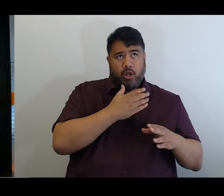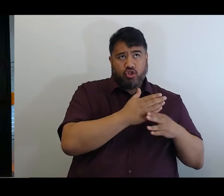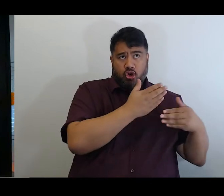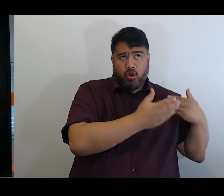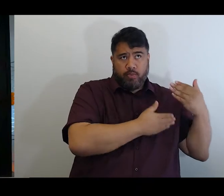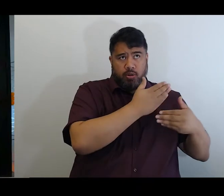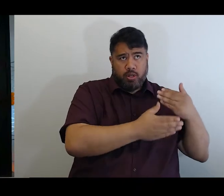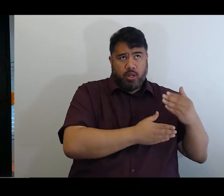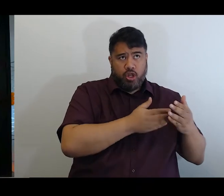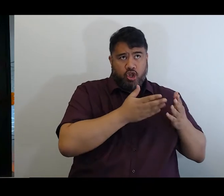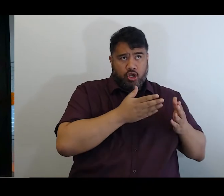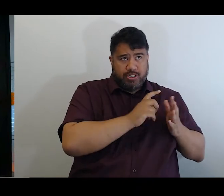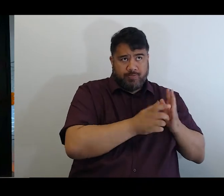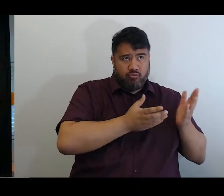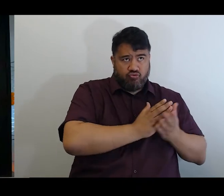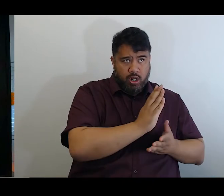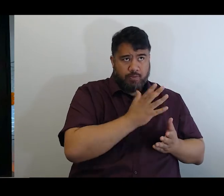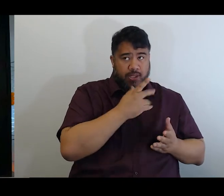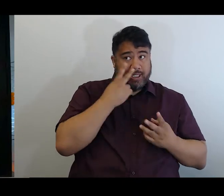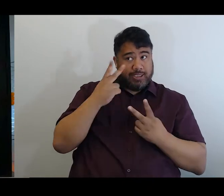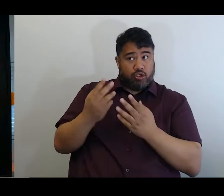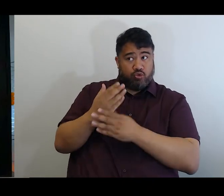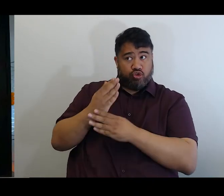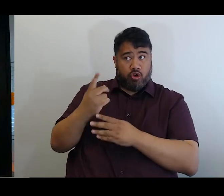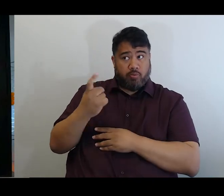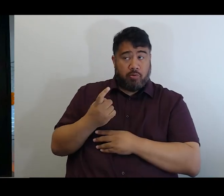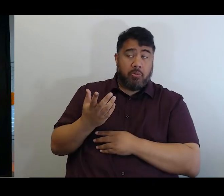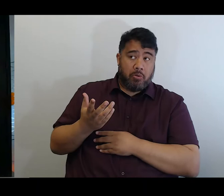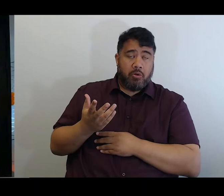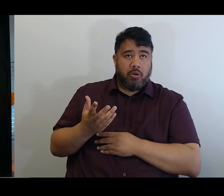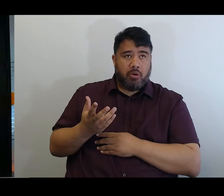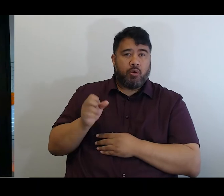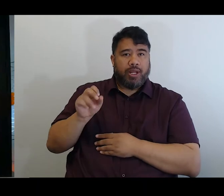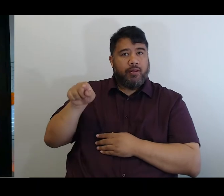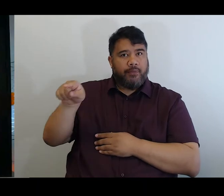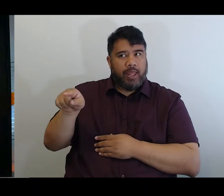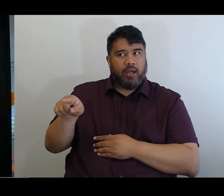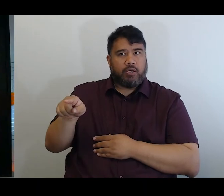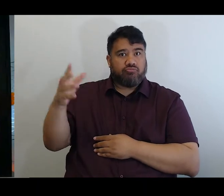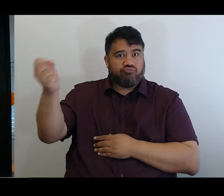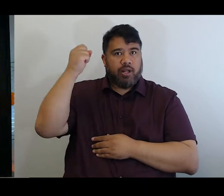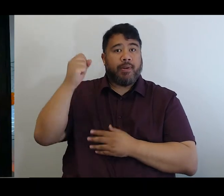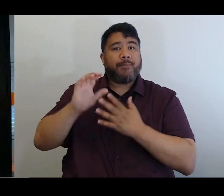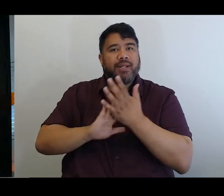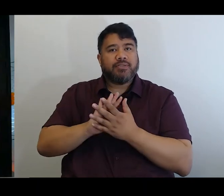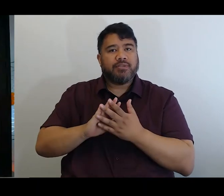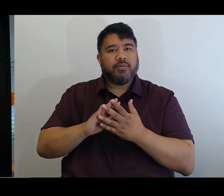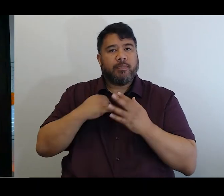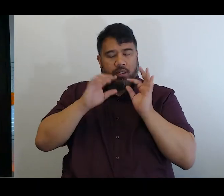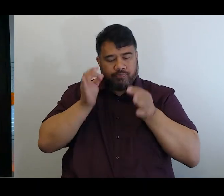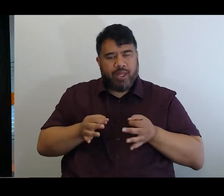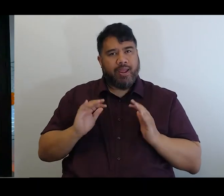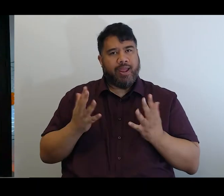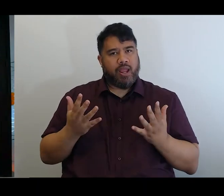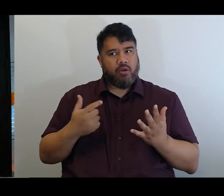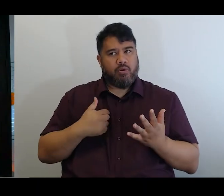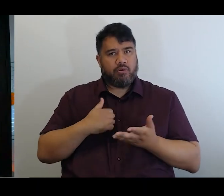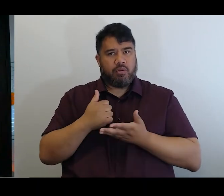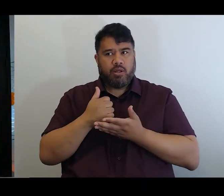And I deliberately took this role as an opportunity to think about how I can help lead and support change.